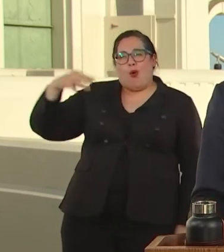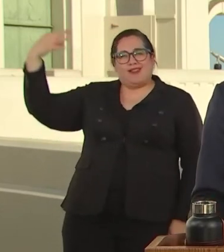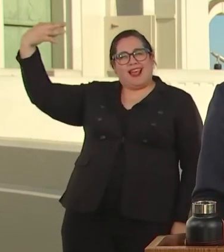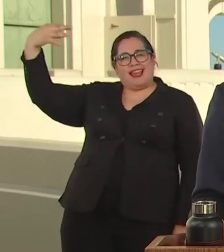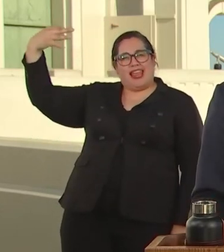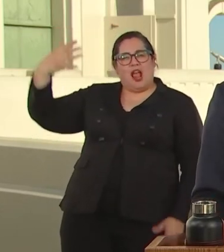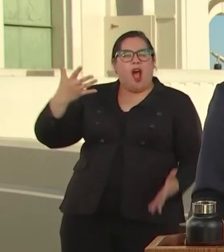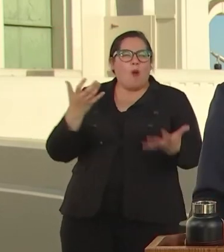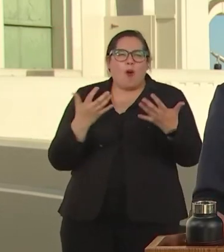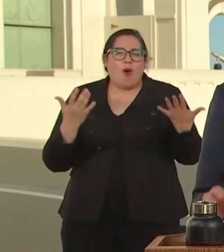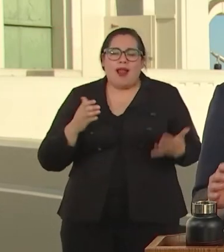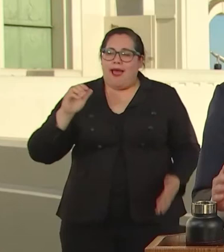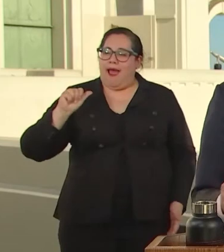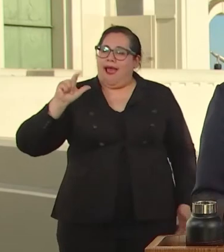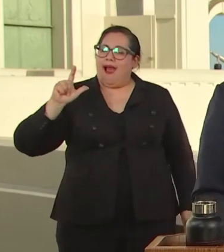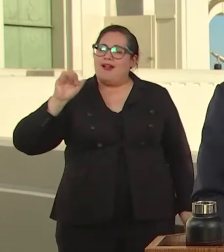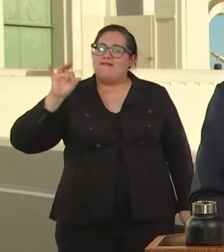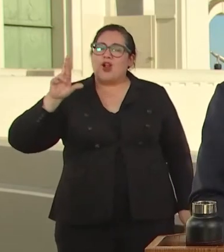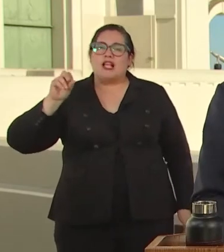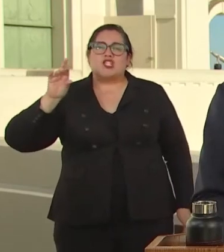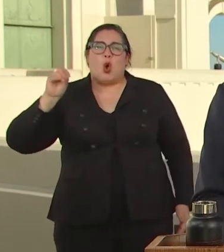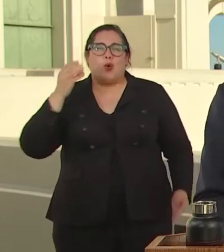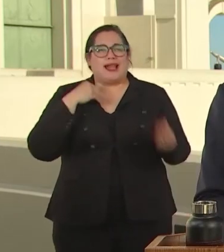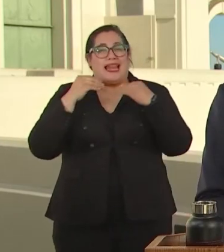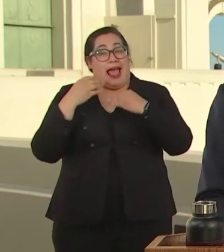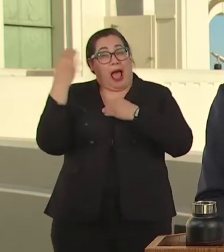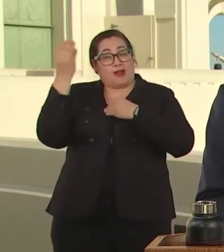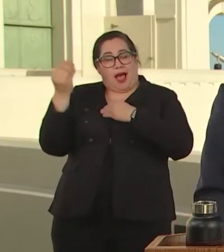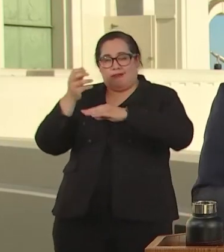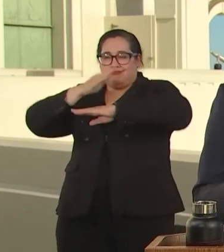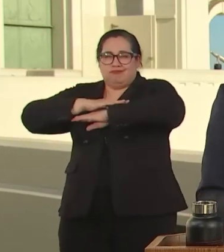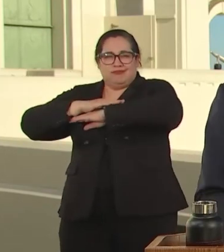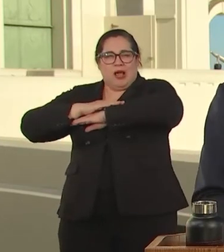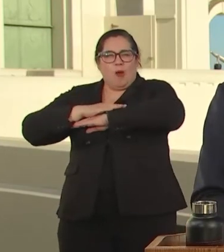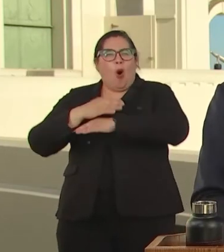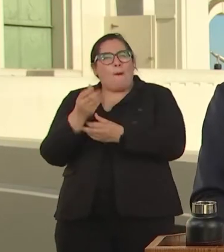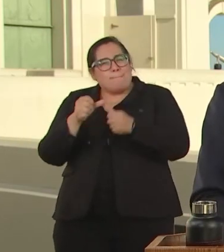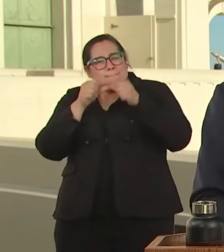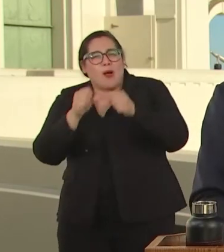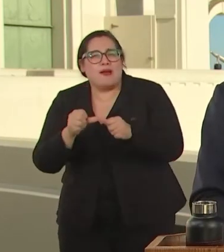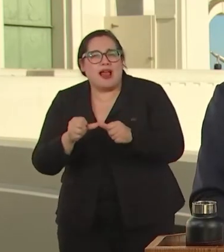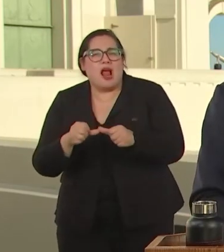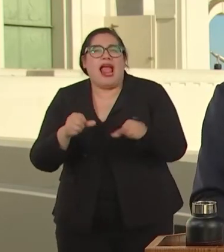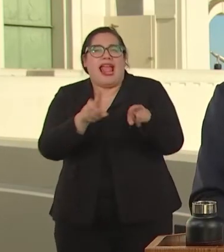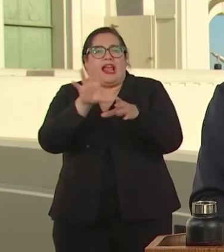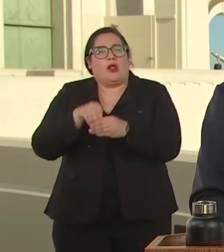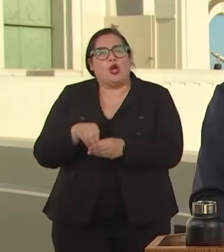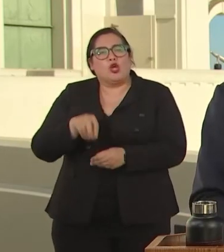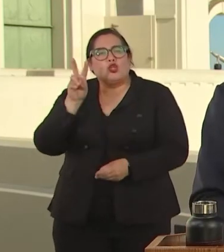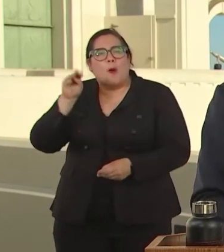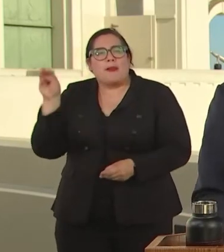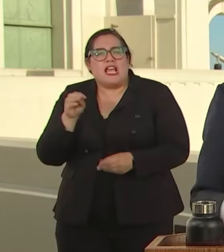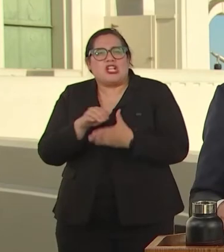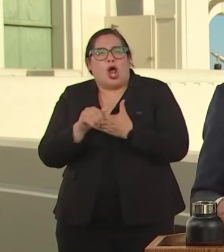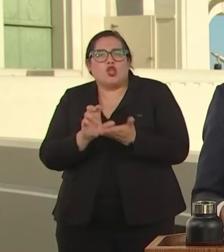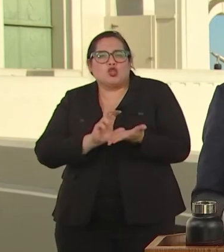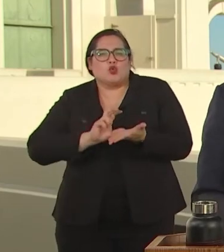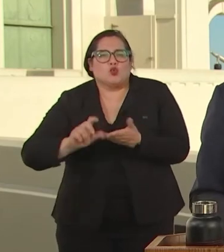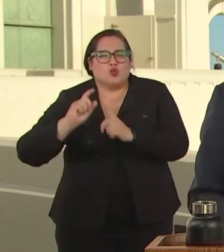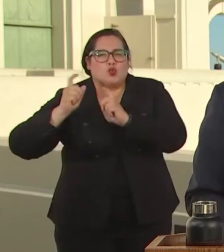PERMANENT, INCLUDING 2 MILLION DOLLARS IN GRANTS AND RESTAURANTS TO SET UP PERMANENT